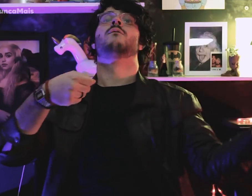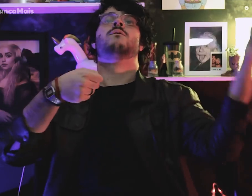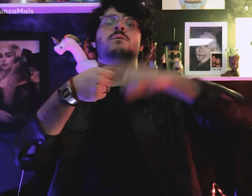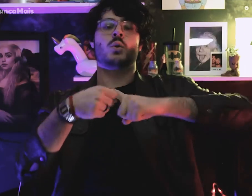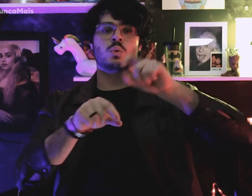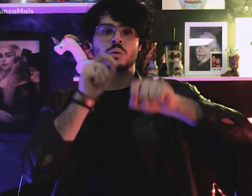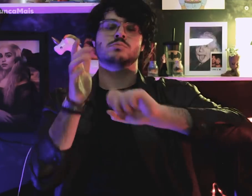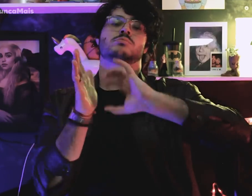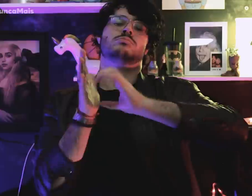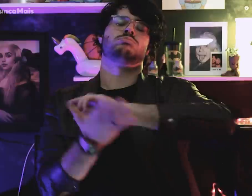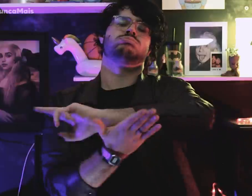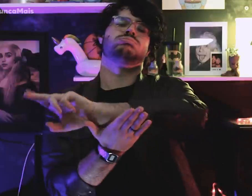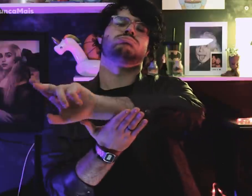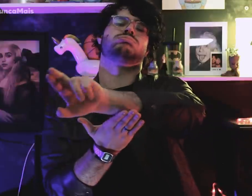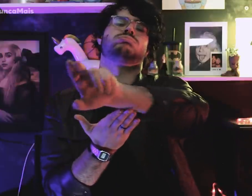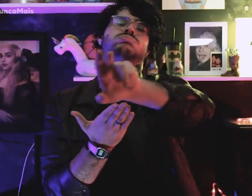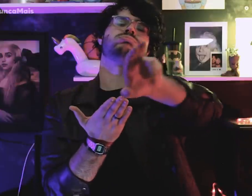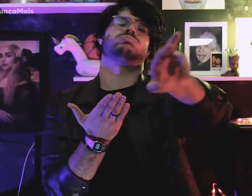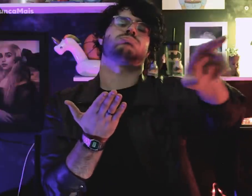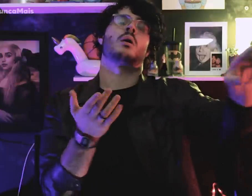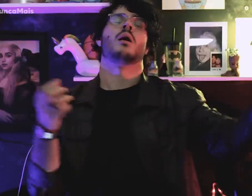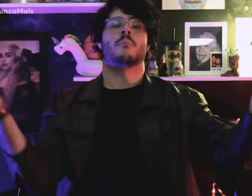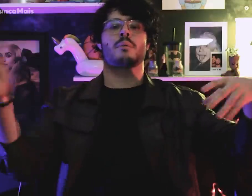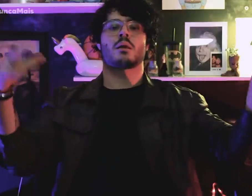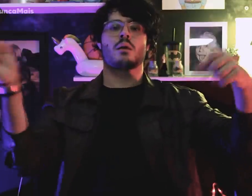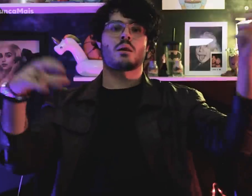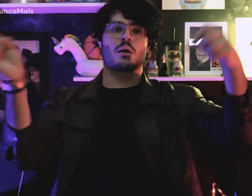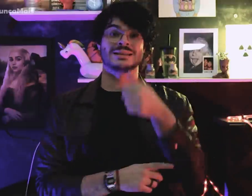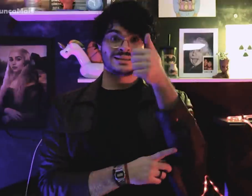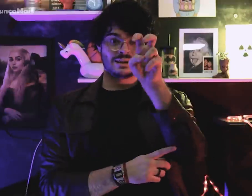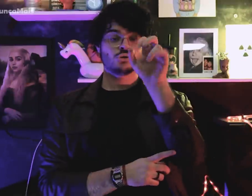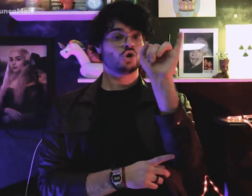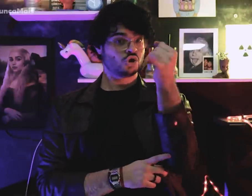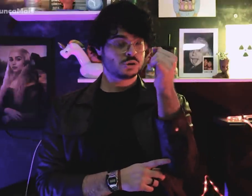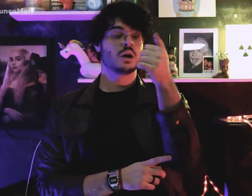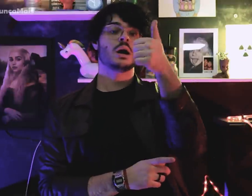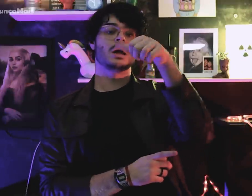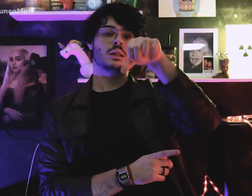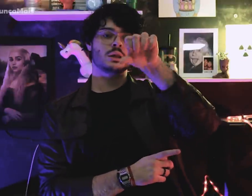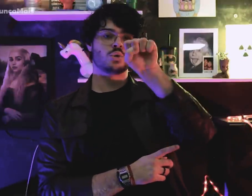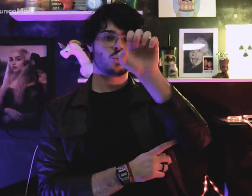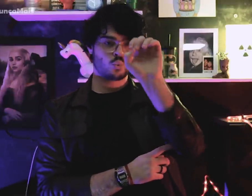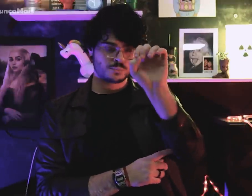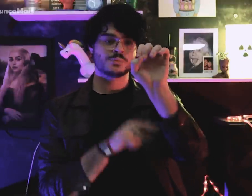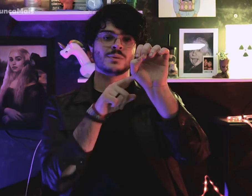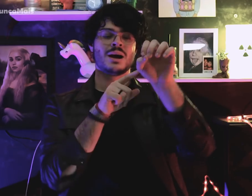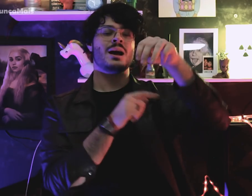por conta do retorno do pluripartidarismo. Em 15 de janeiro de 1980,